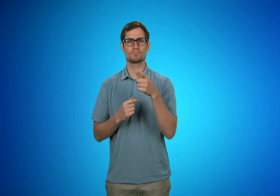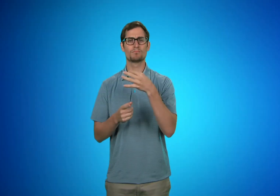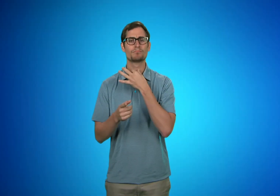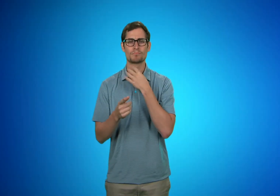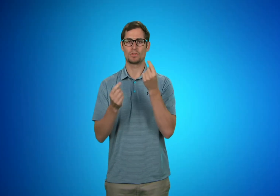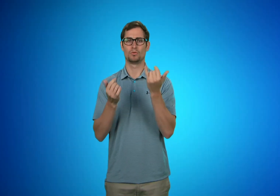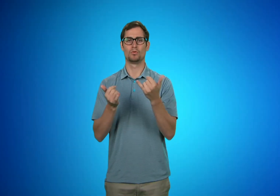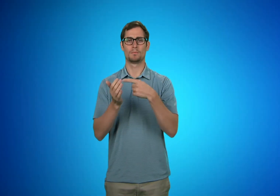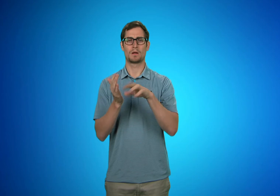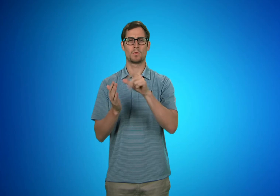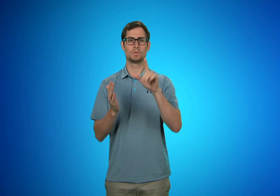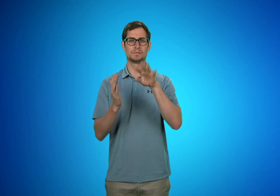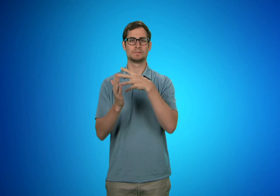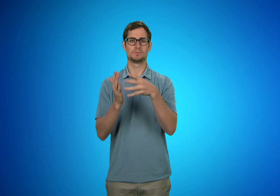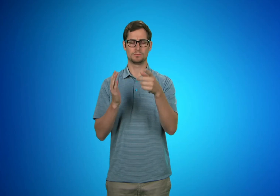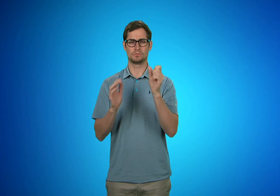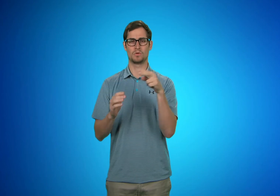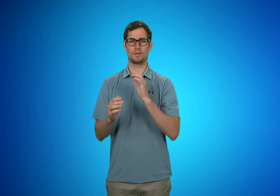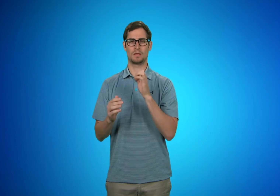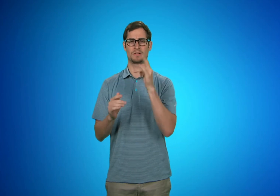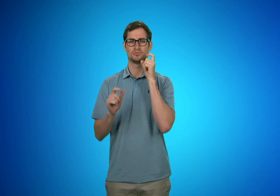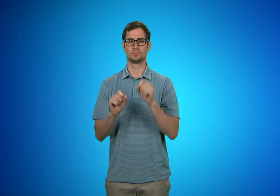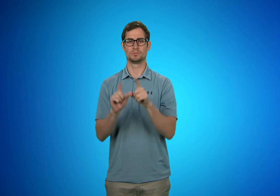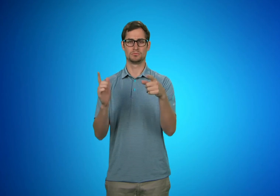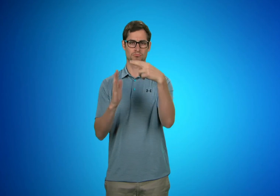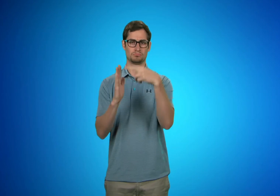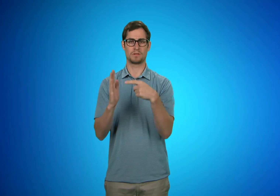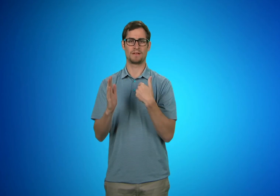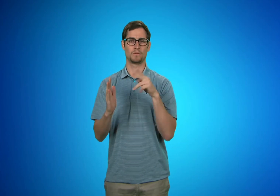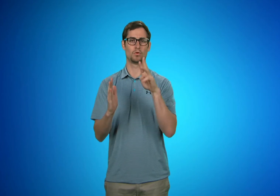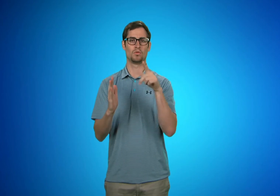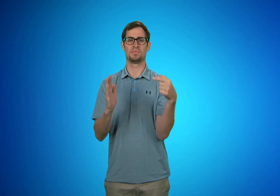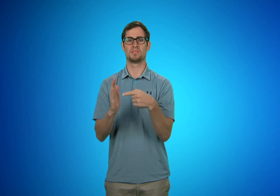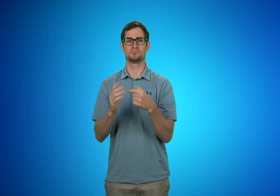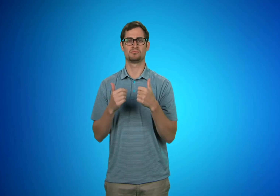If you want to view the current payroll schedule, it can be found here.